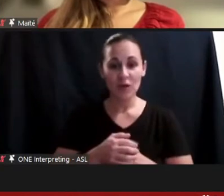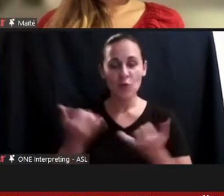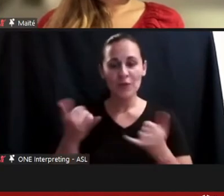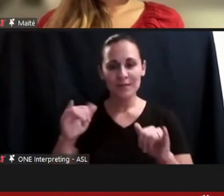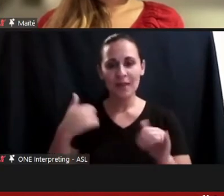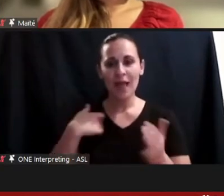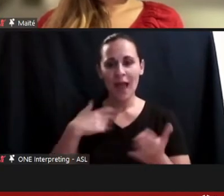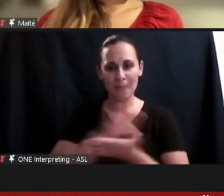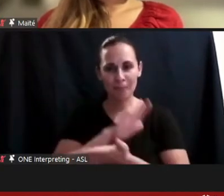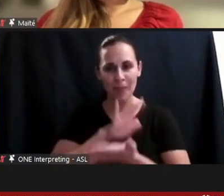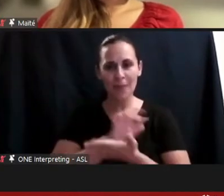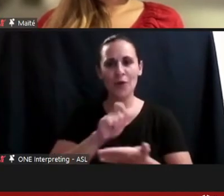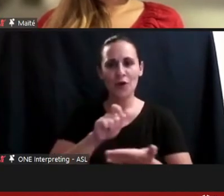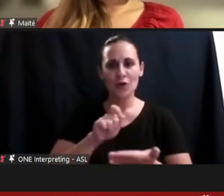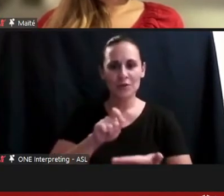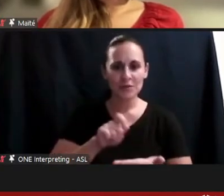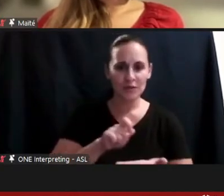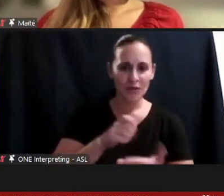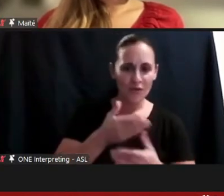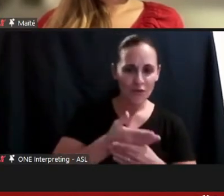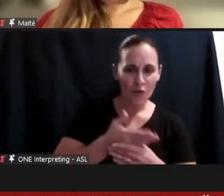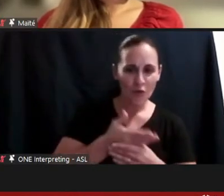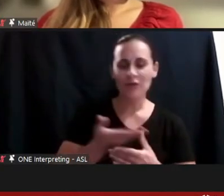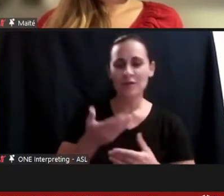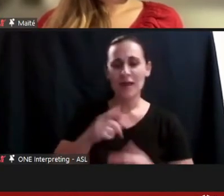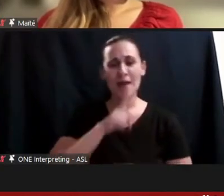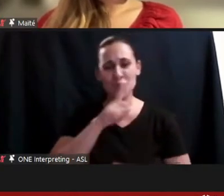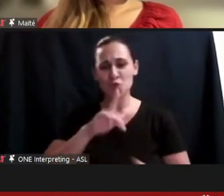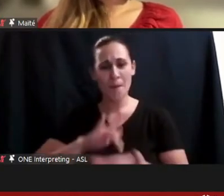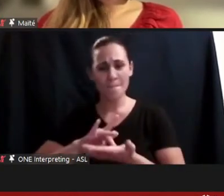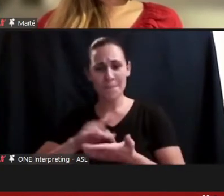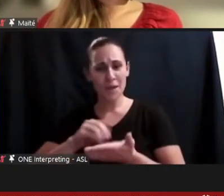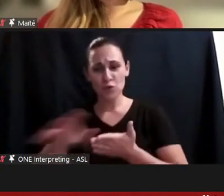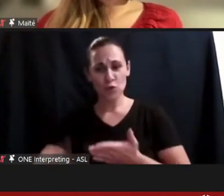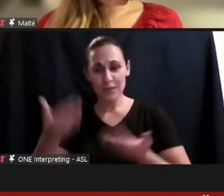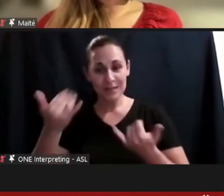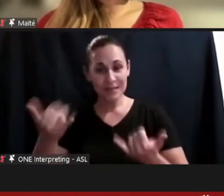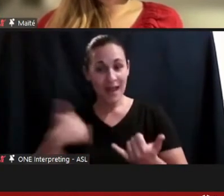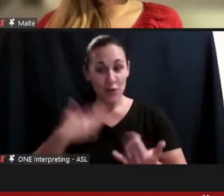I'm sure med students don't even know what those earning more. But you have to go down and write